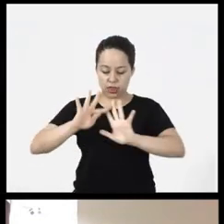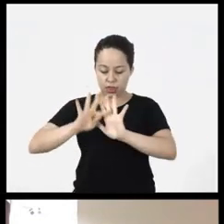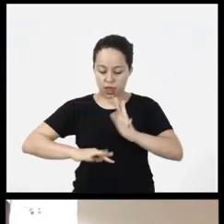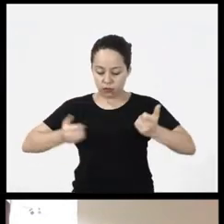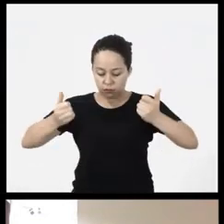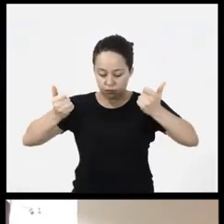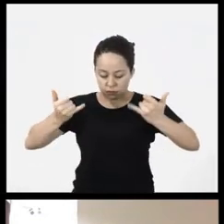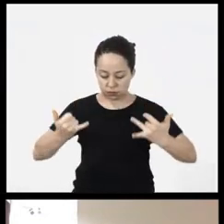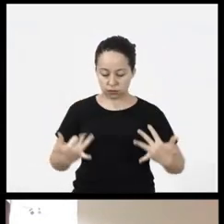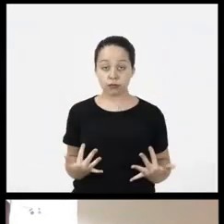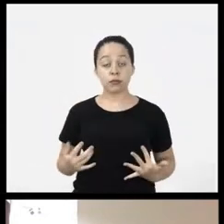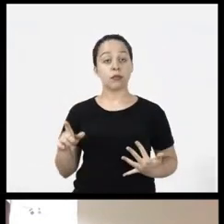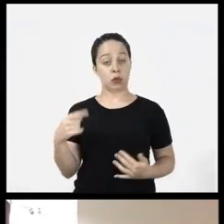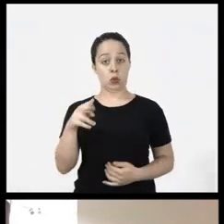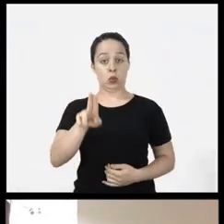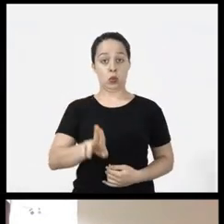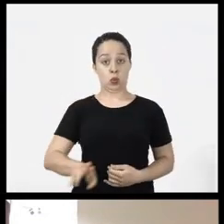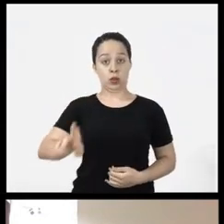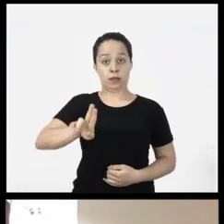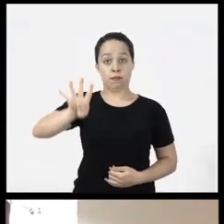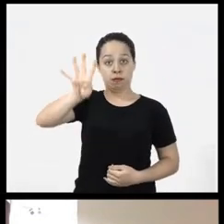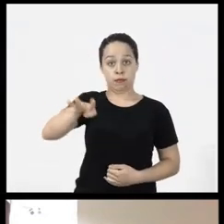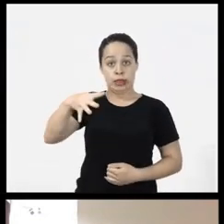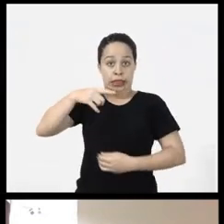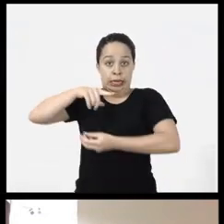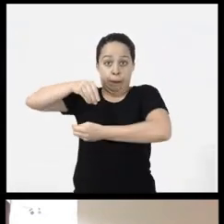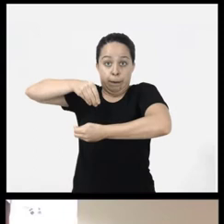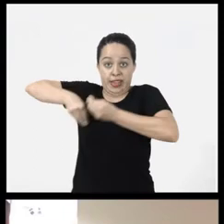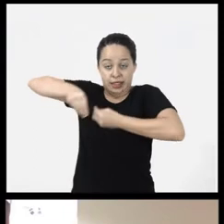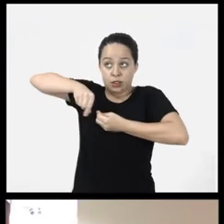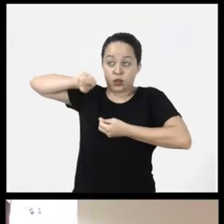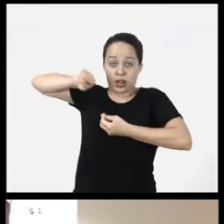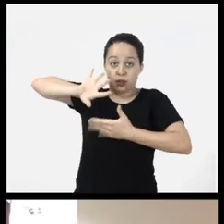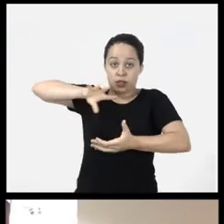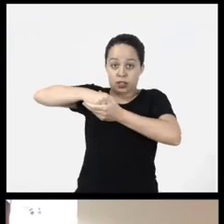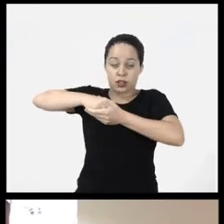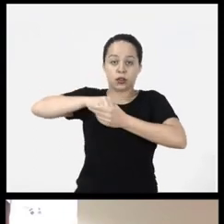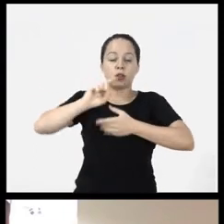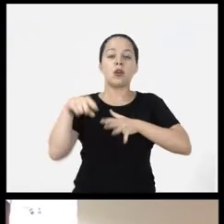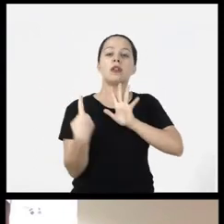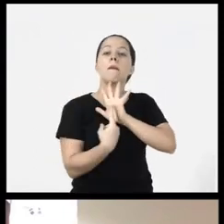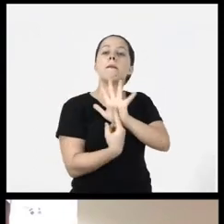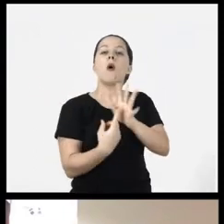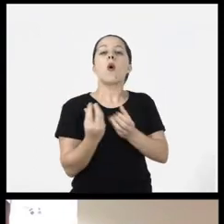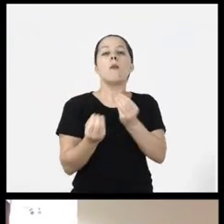so we use for example this type of table with merged rows and columns to explain the